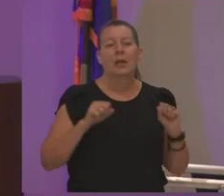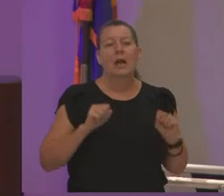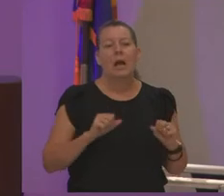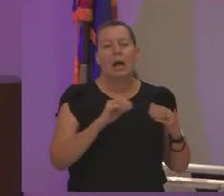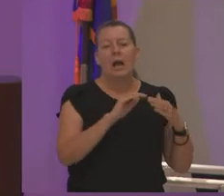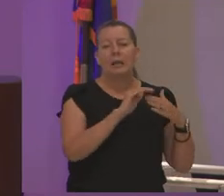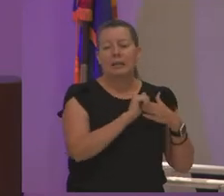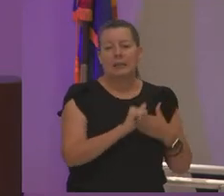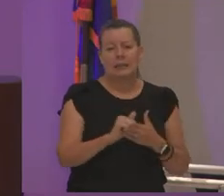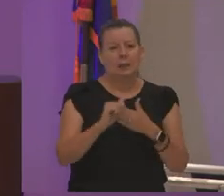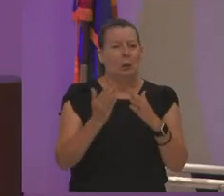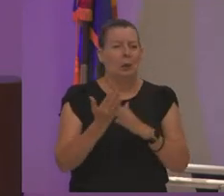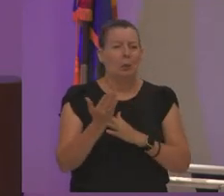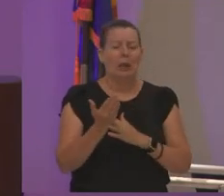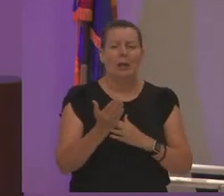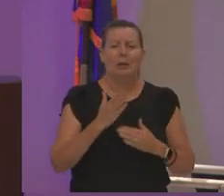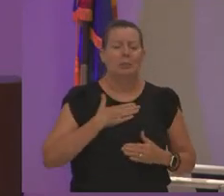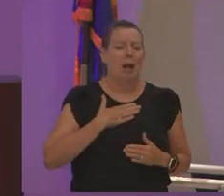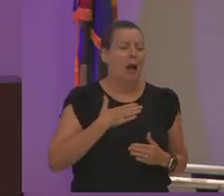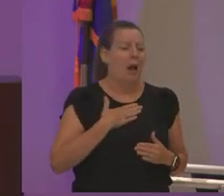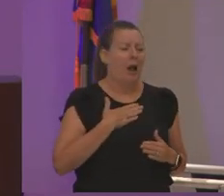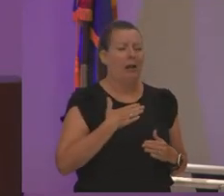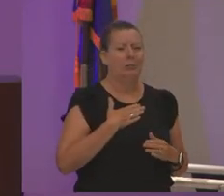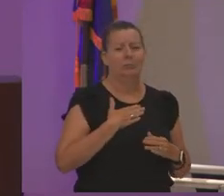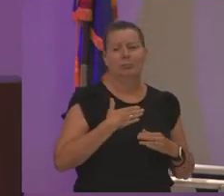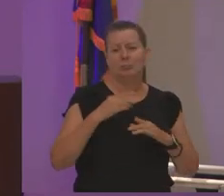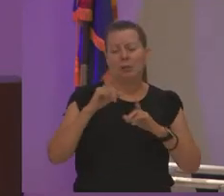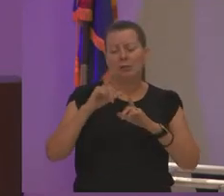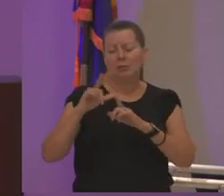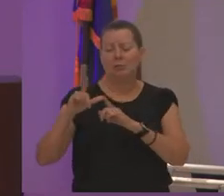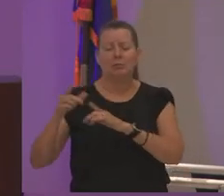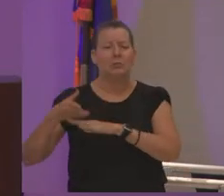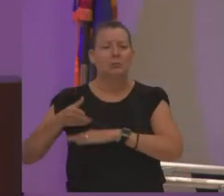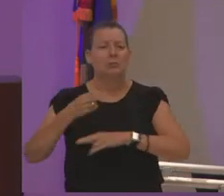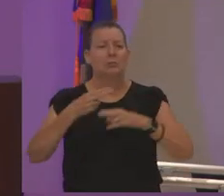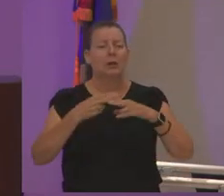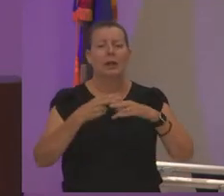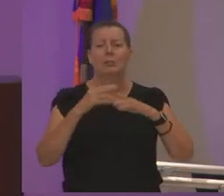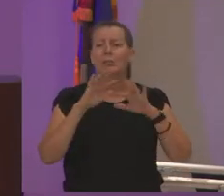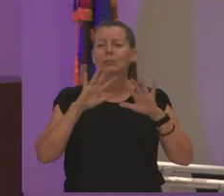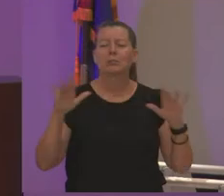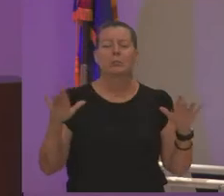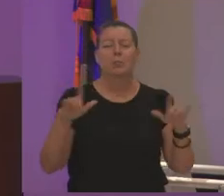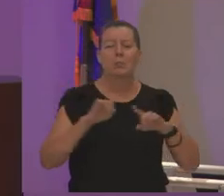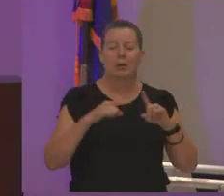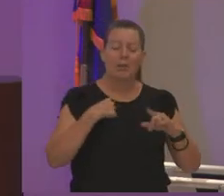titles and lead with all the all of this stuff but at the same time i am humbled to serve